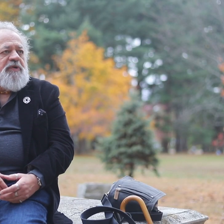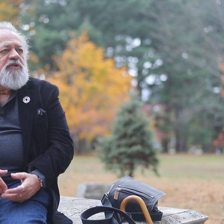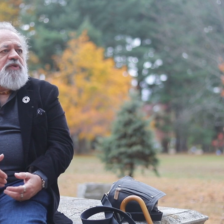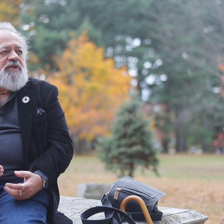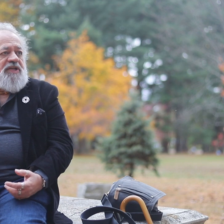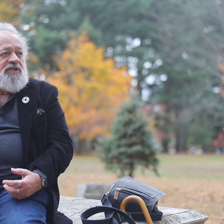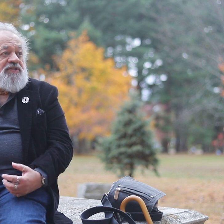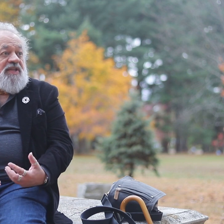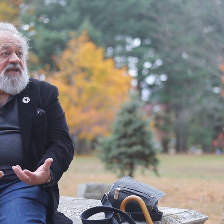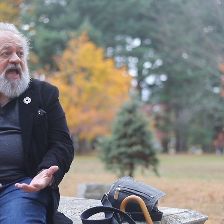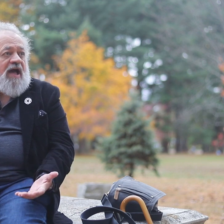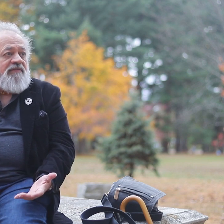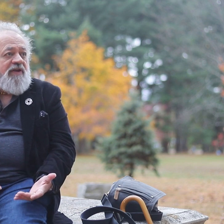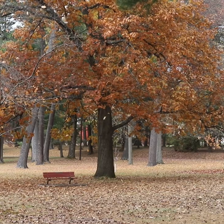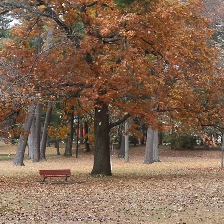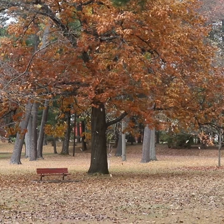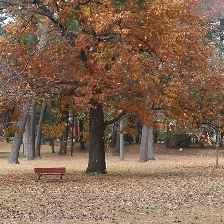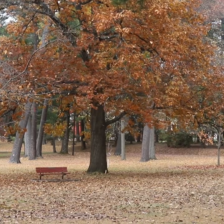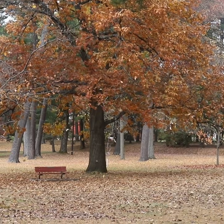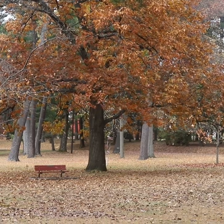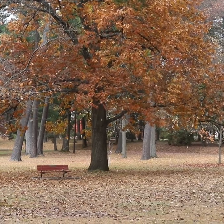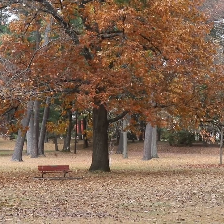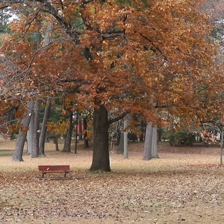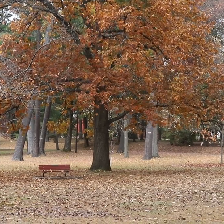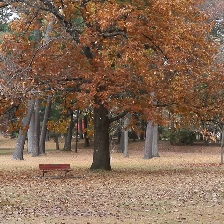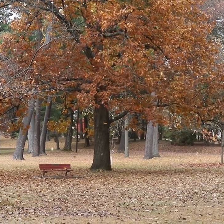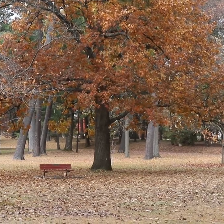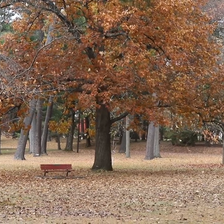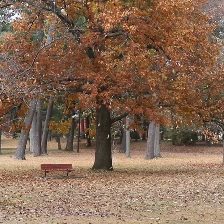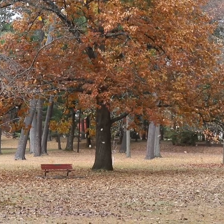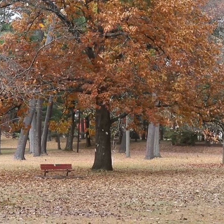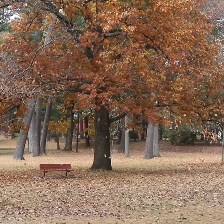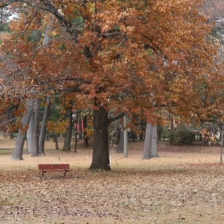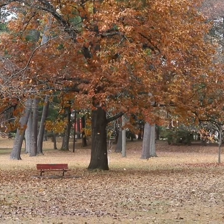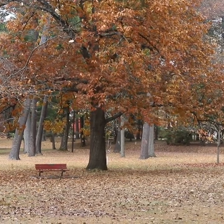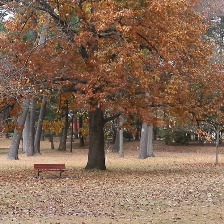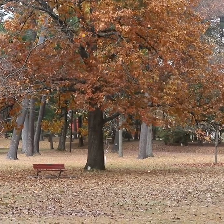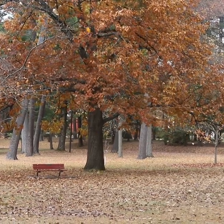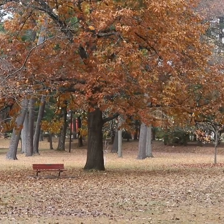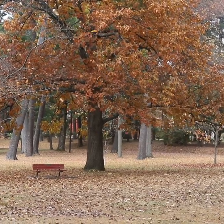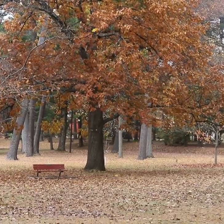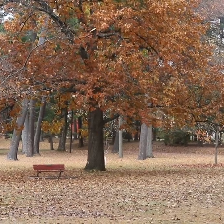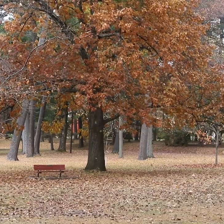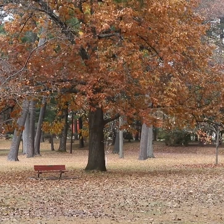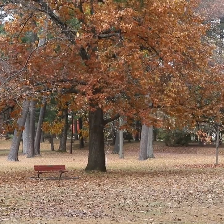spiritual traditions that they have. They were very community based and they depended very much upon each other.